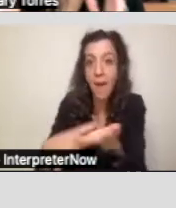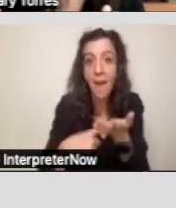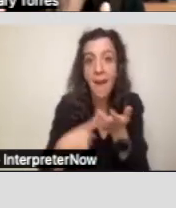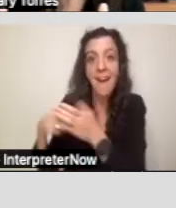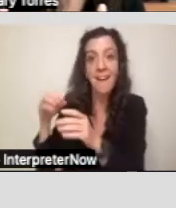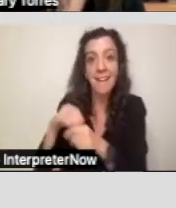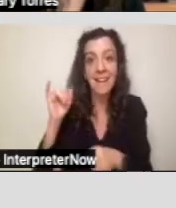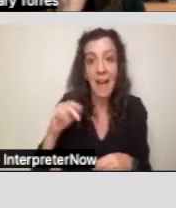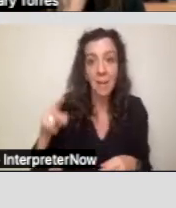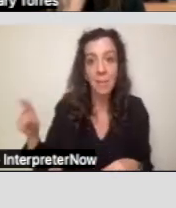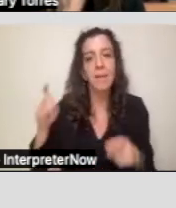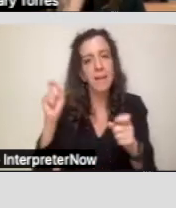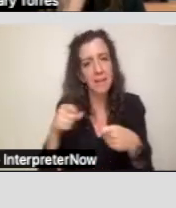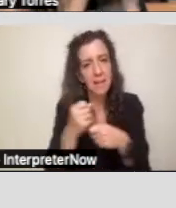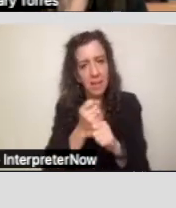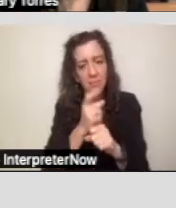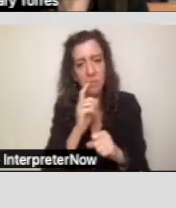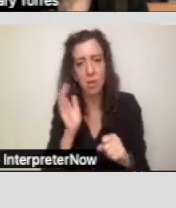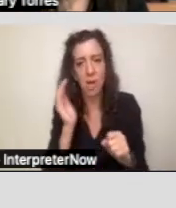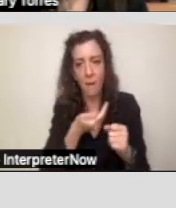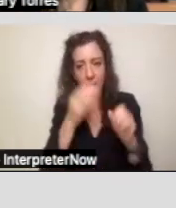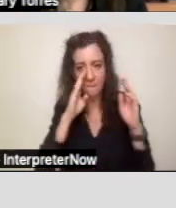focus is the person, the consumer.